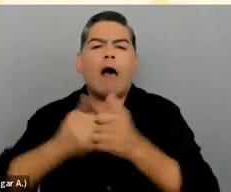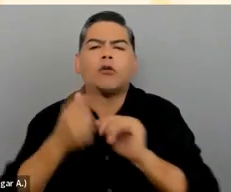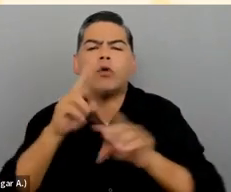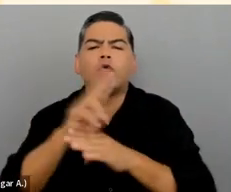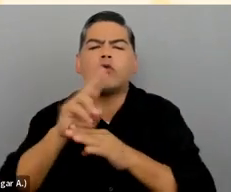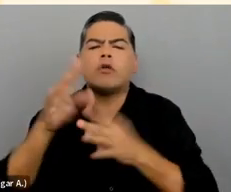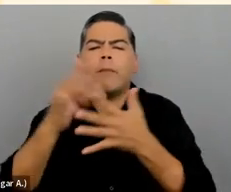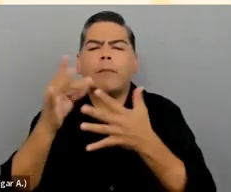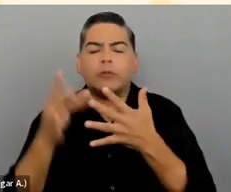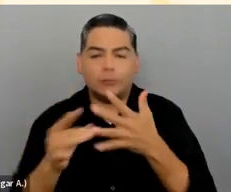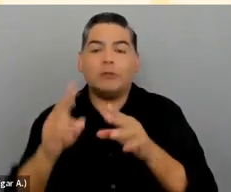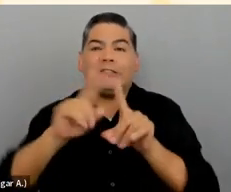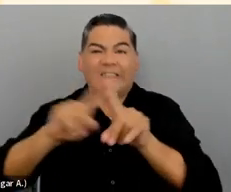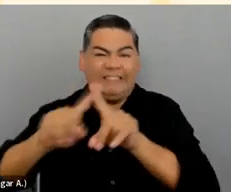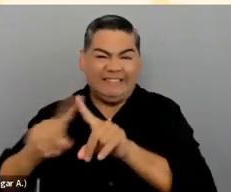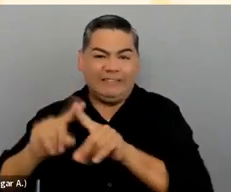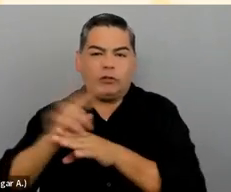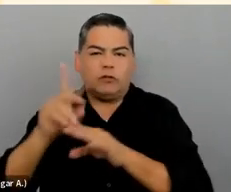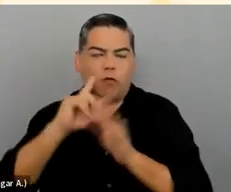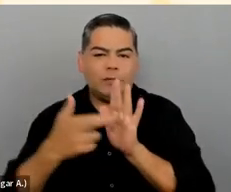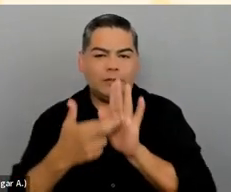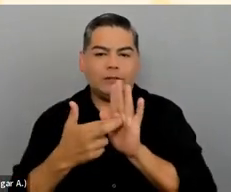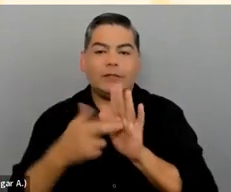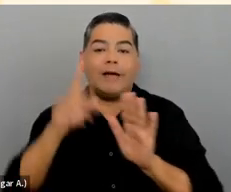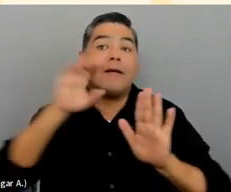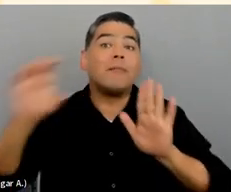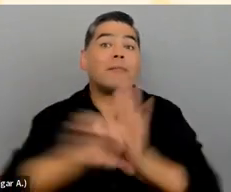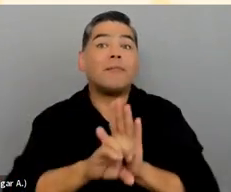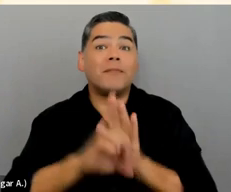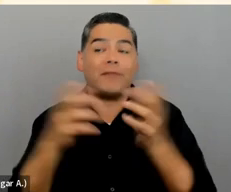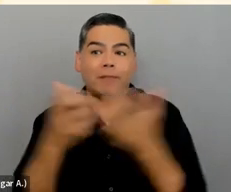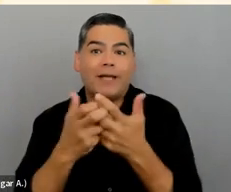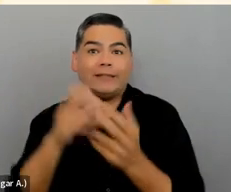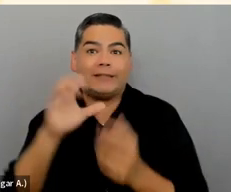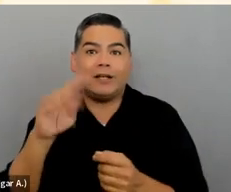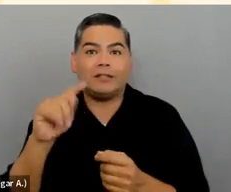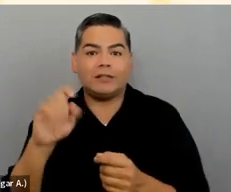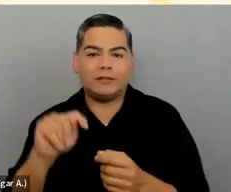I had images that match the content, and I provided video transcripts for the videos that I showed.